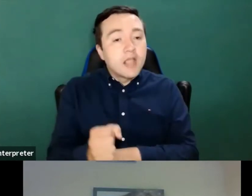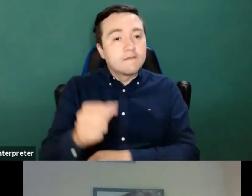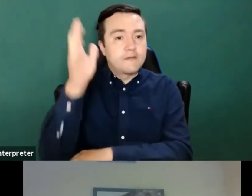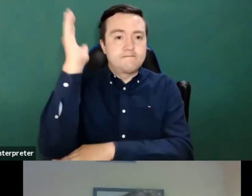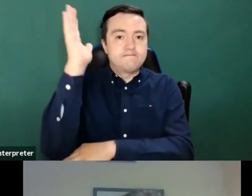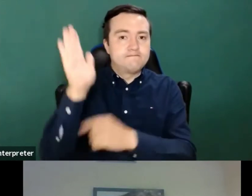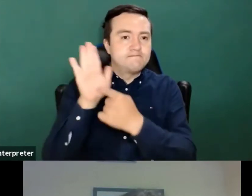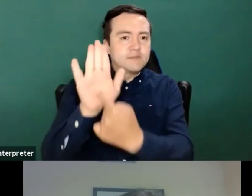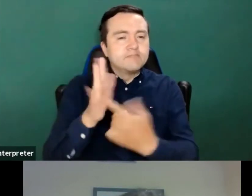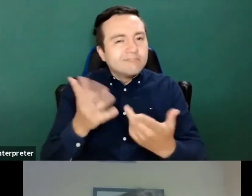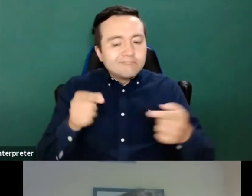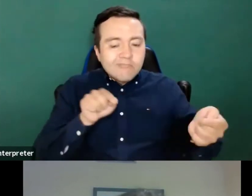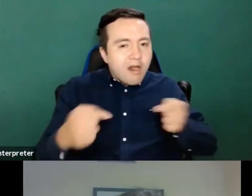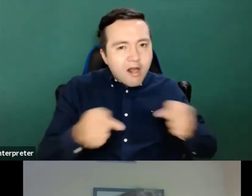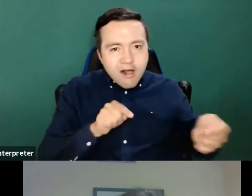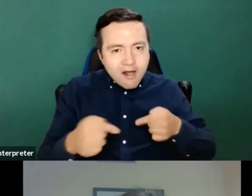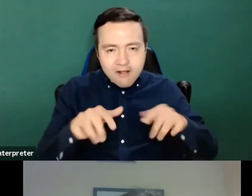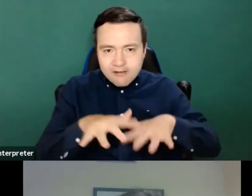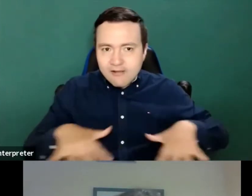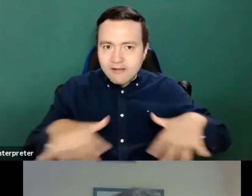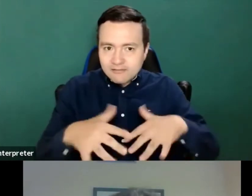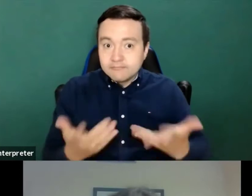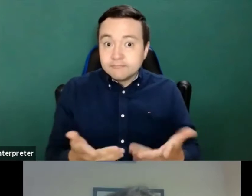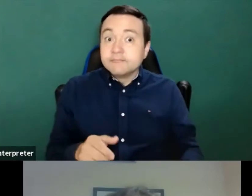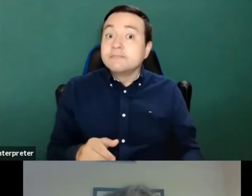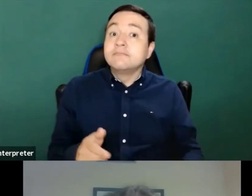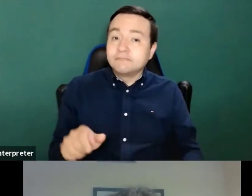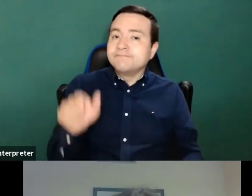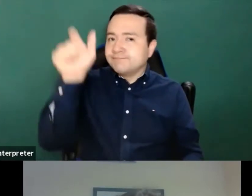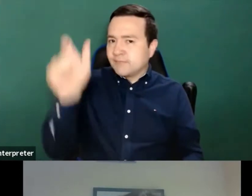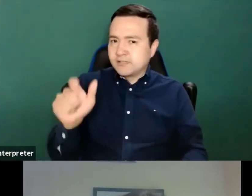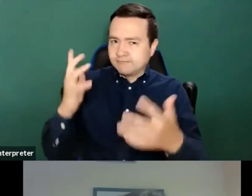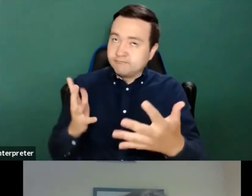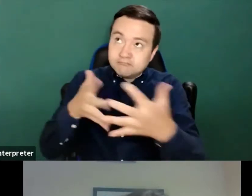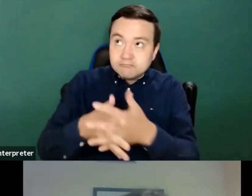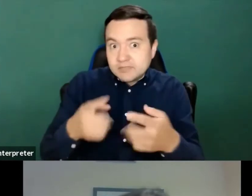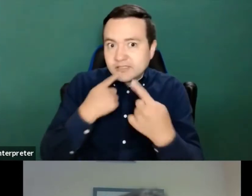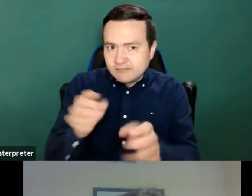whole discussion part from the most suited person I would say the head of unit for the